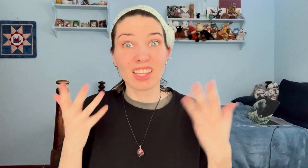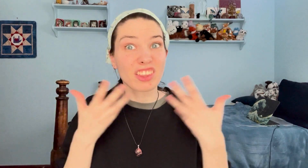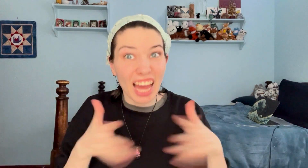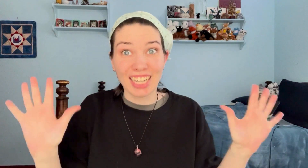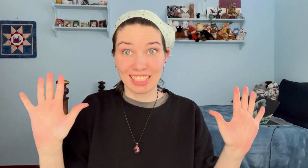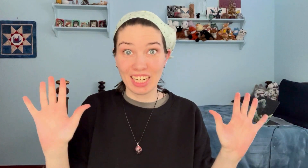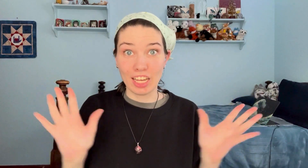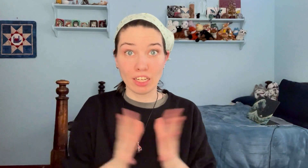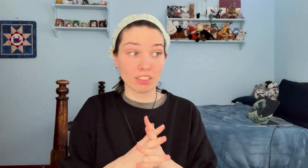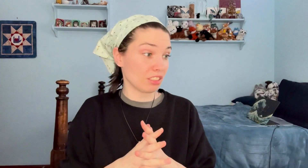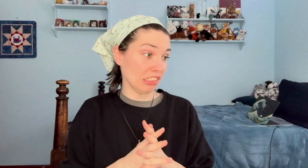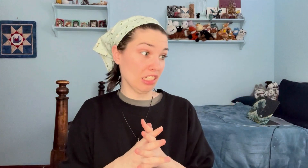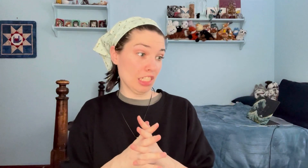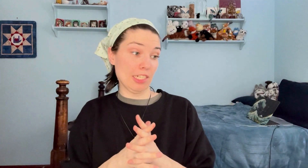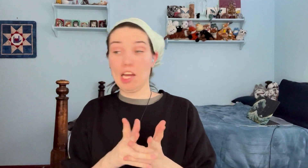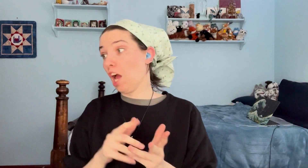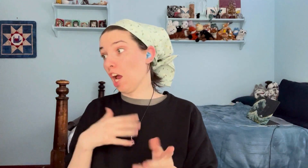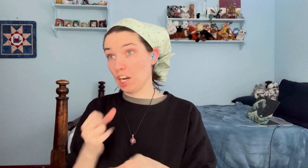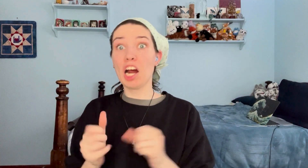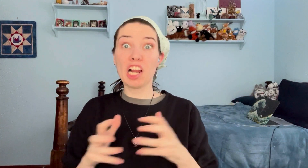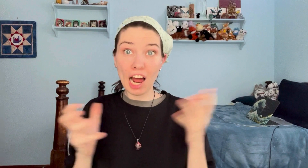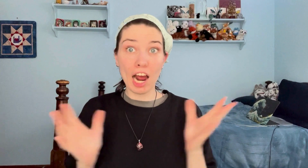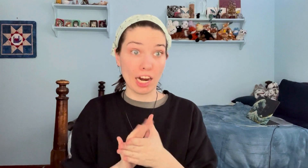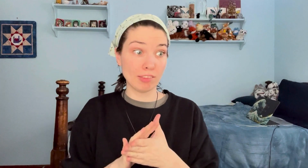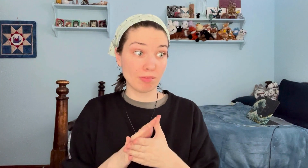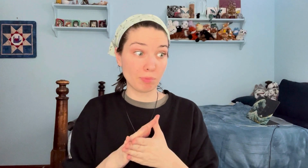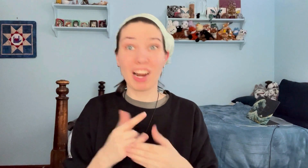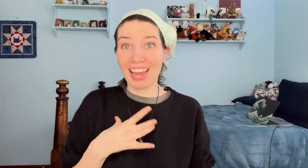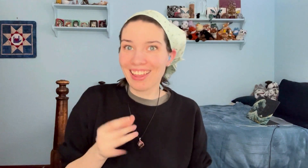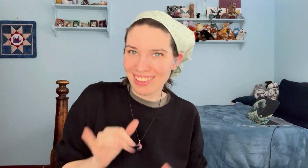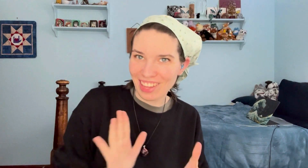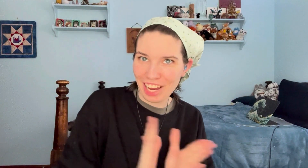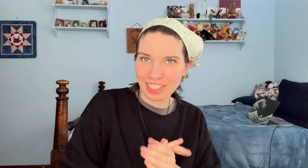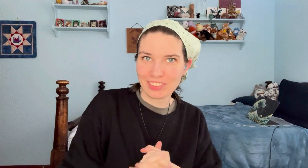That's it! I got a lot! But I like that